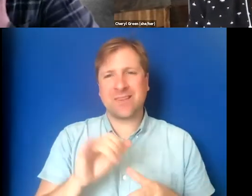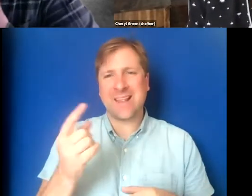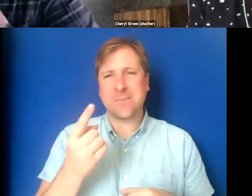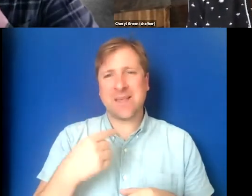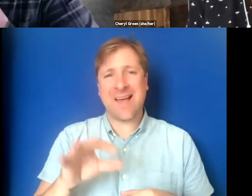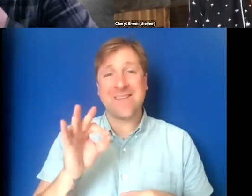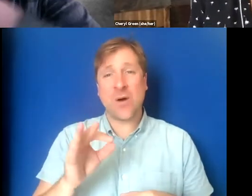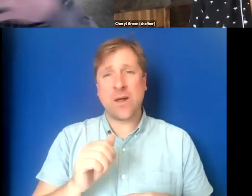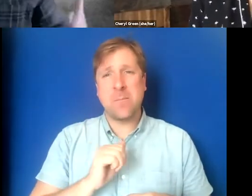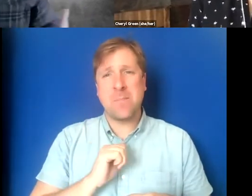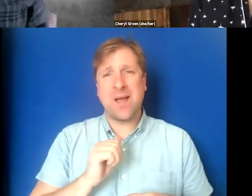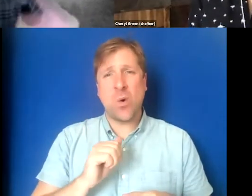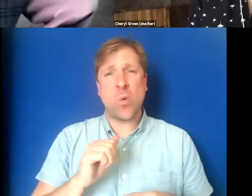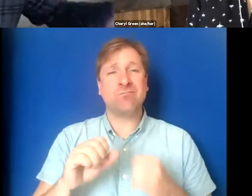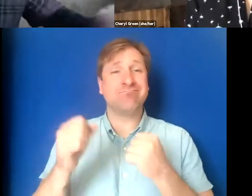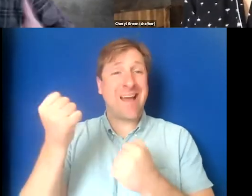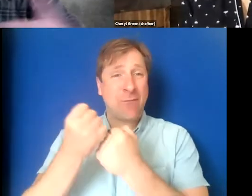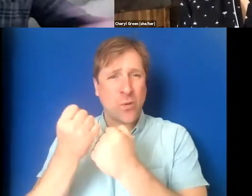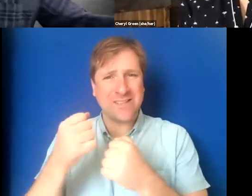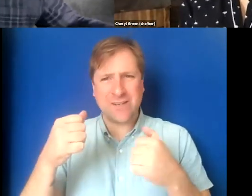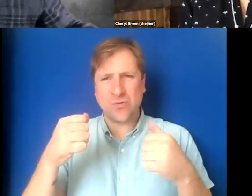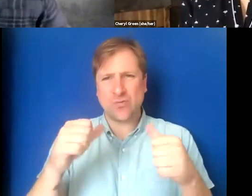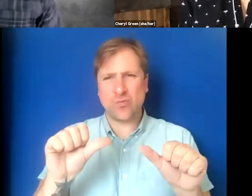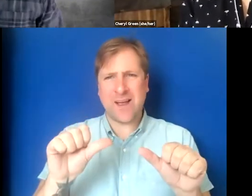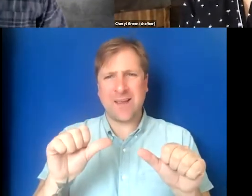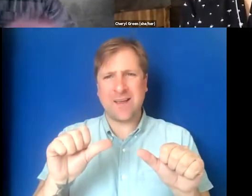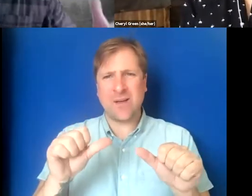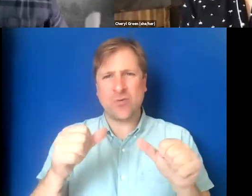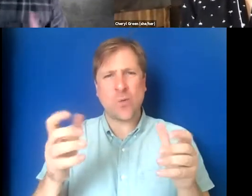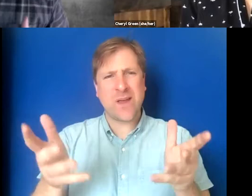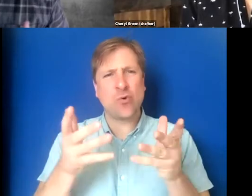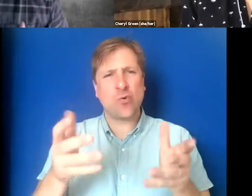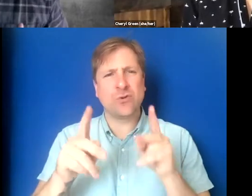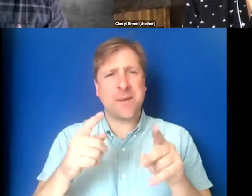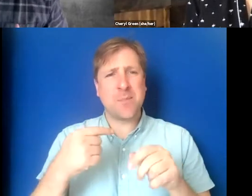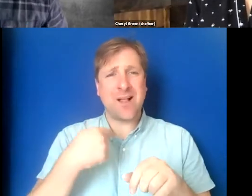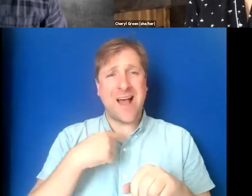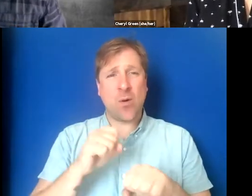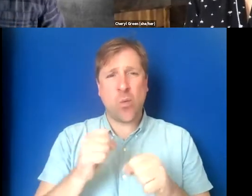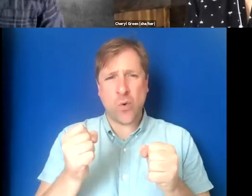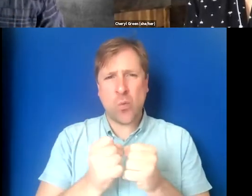in my own advocacy, trying to encourage the people I work with